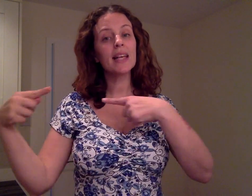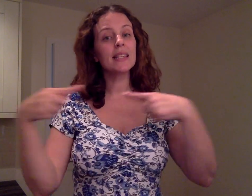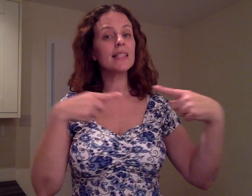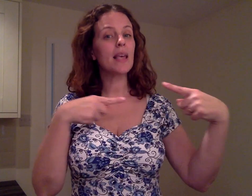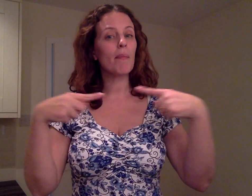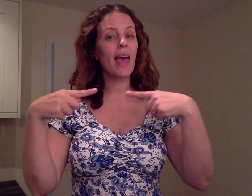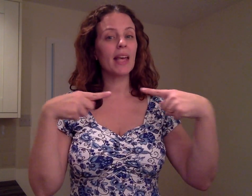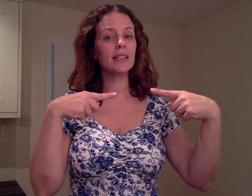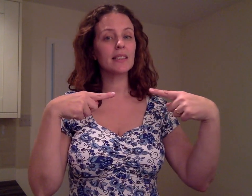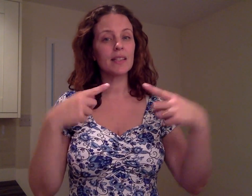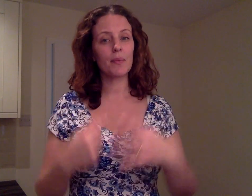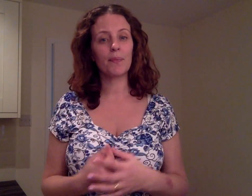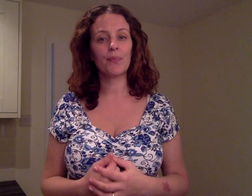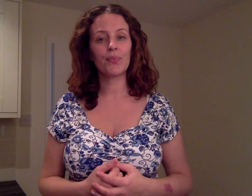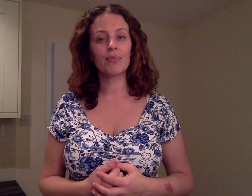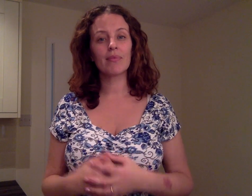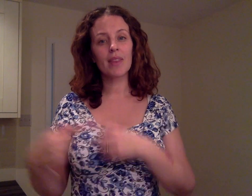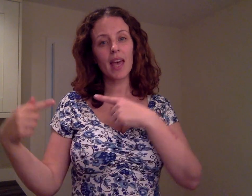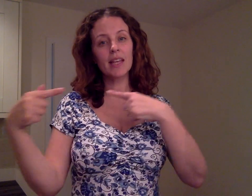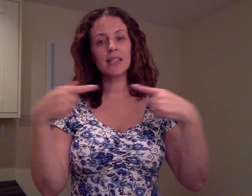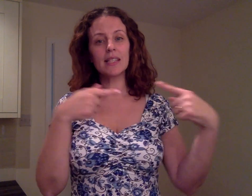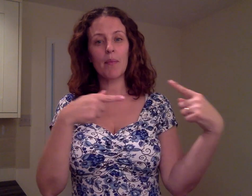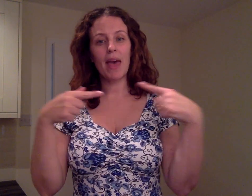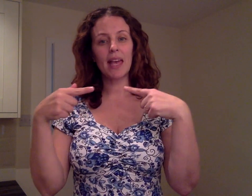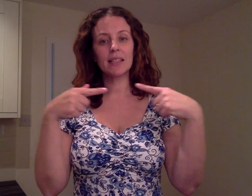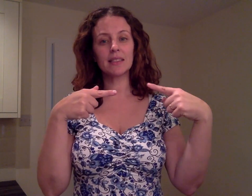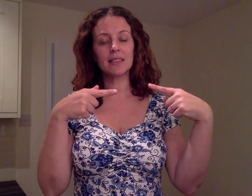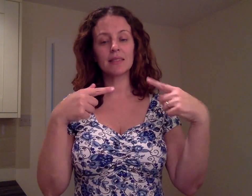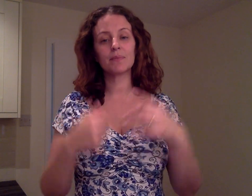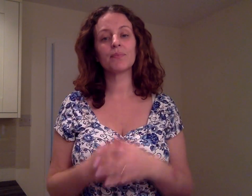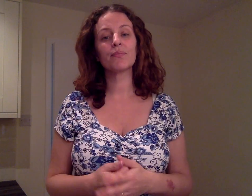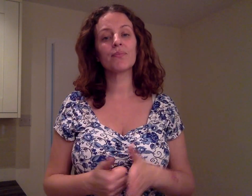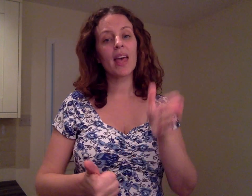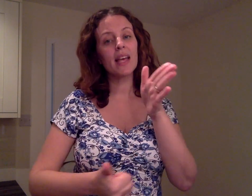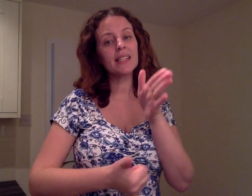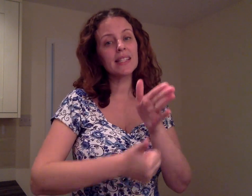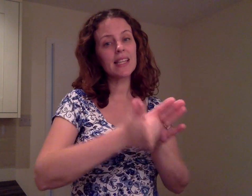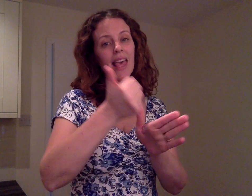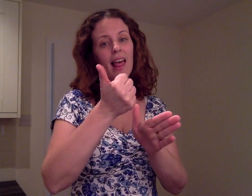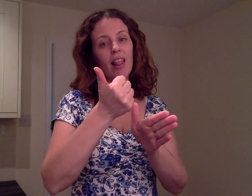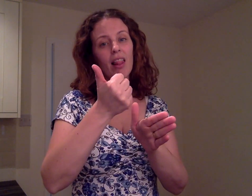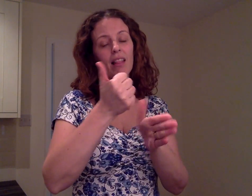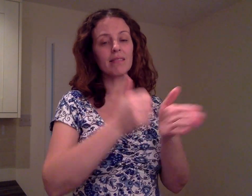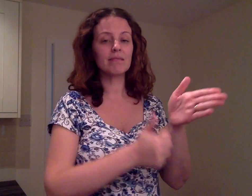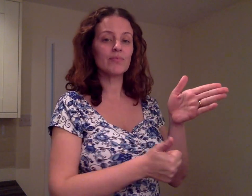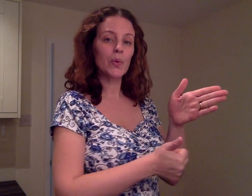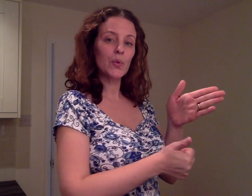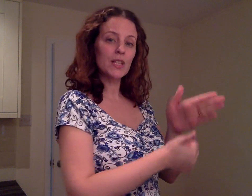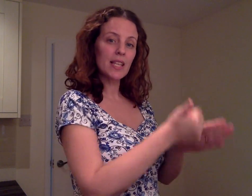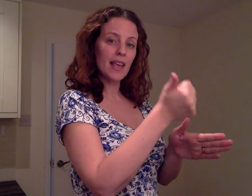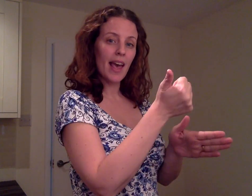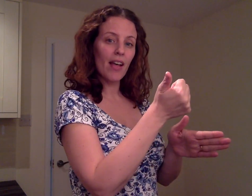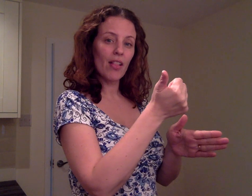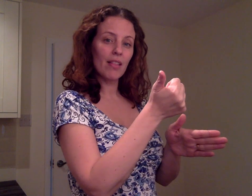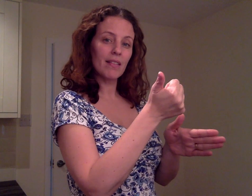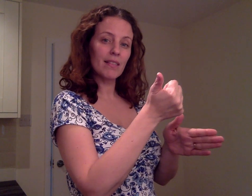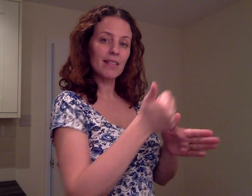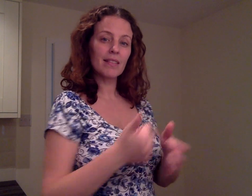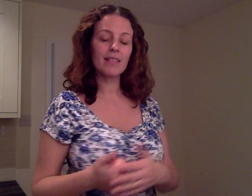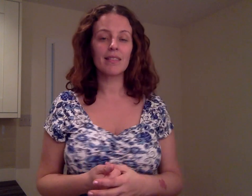DEBATE SKILLS